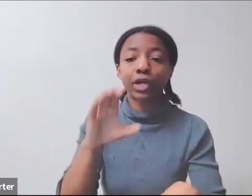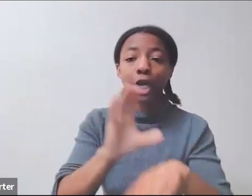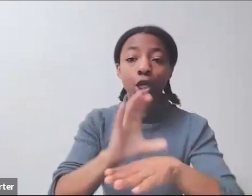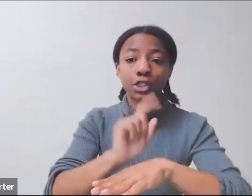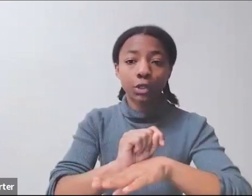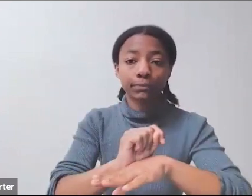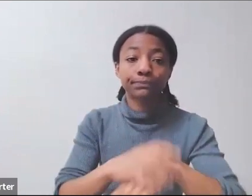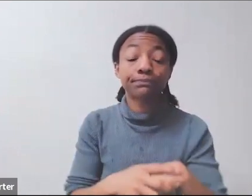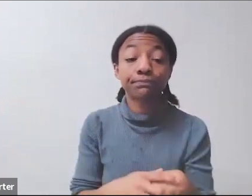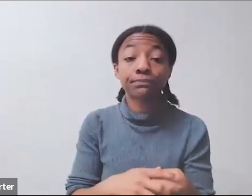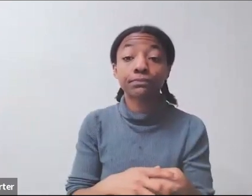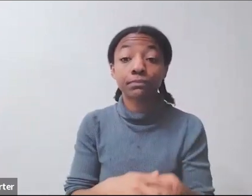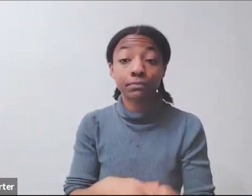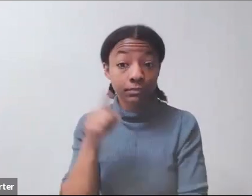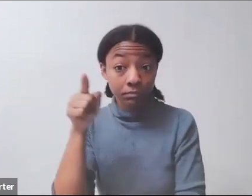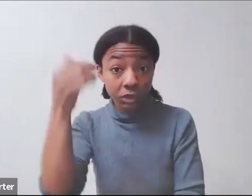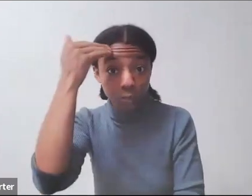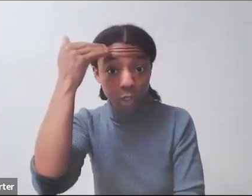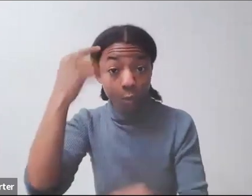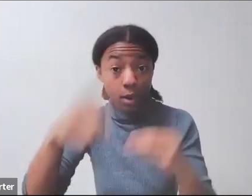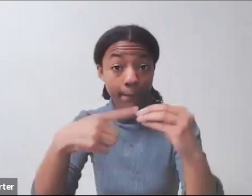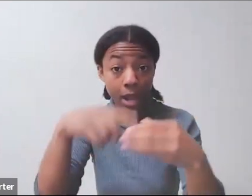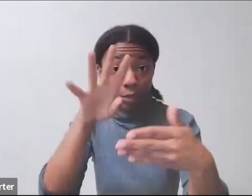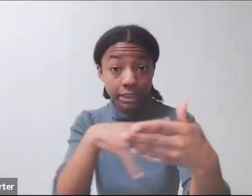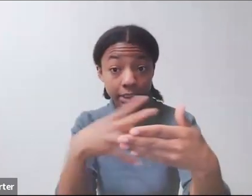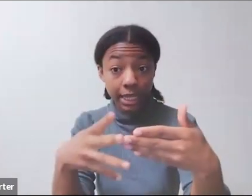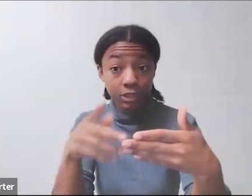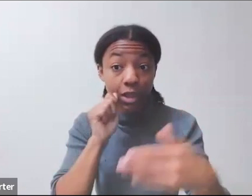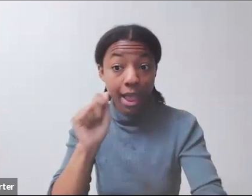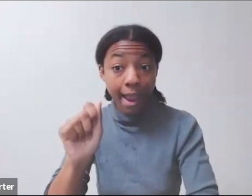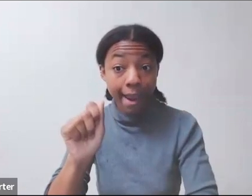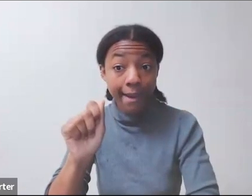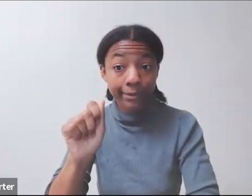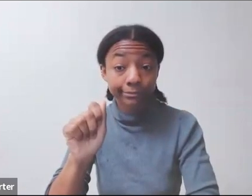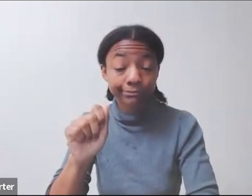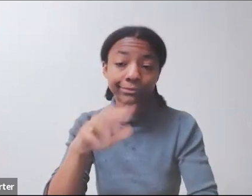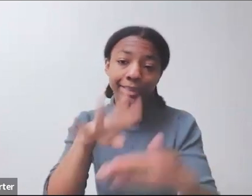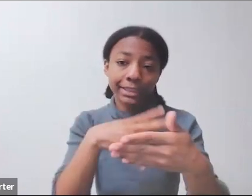The best place to look for jobs with the US government is through-- Sorry.